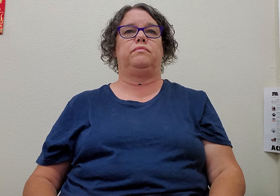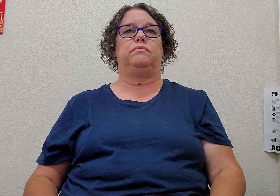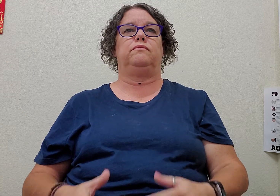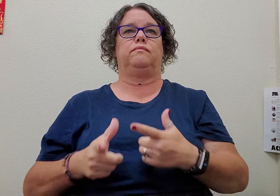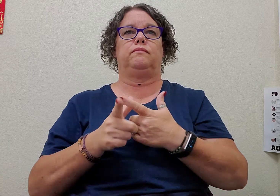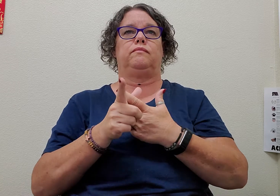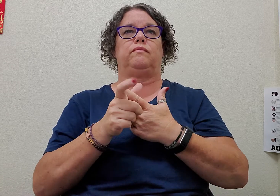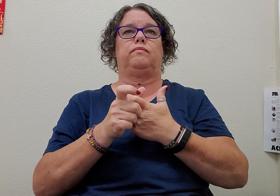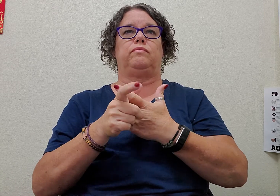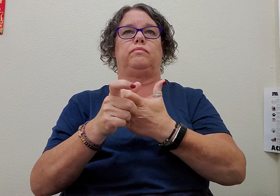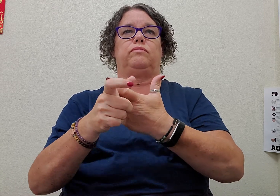run (1)